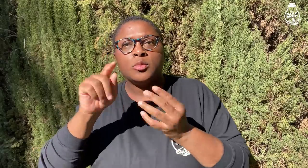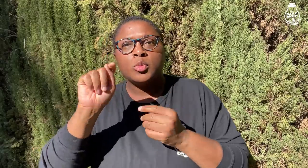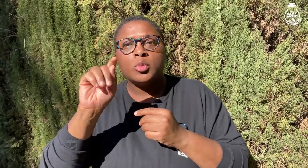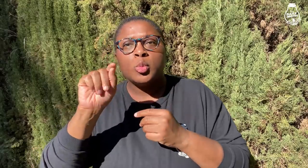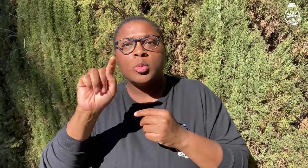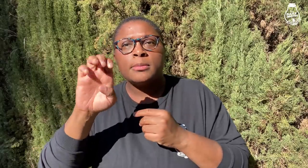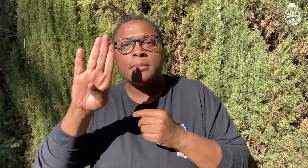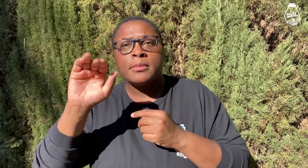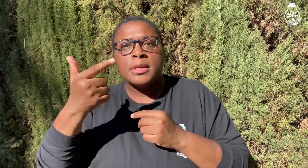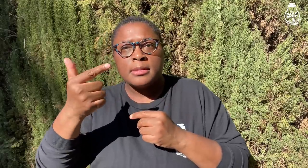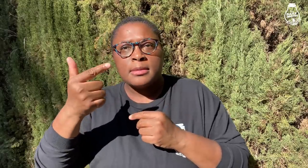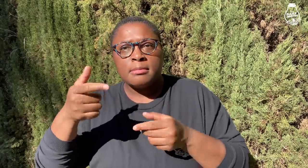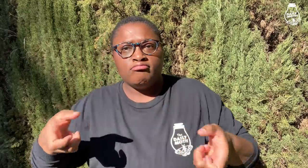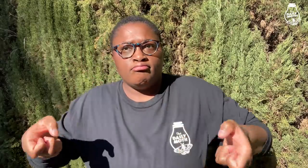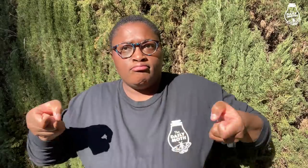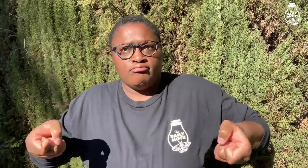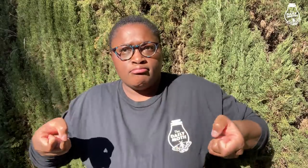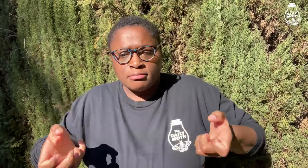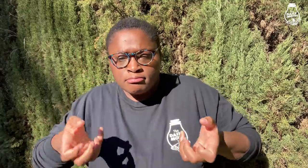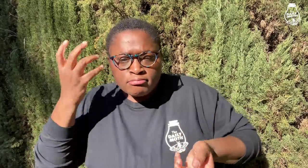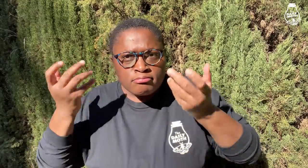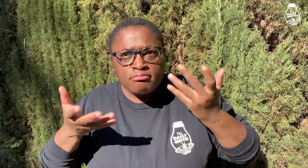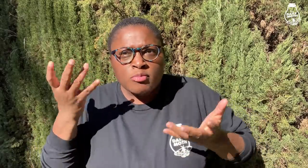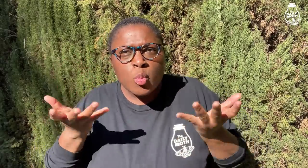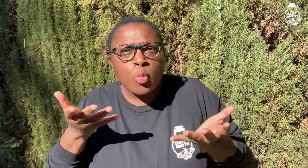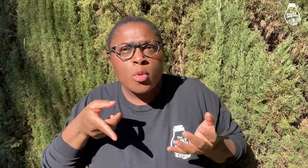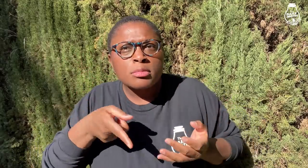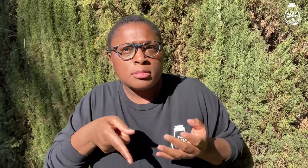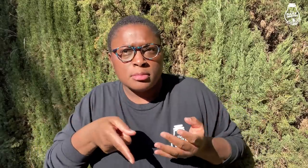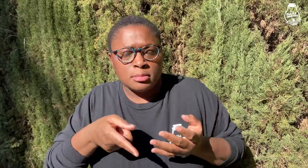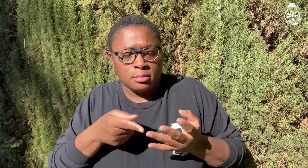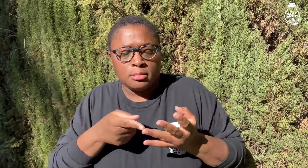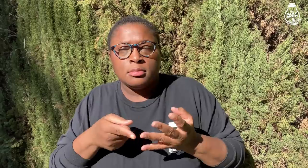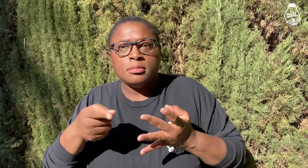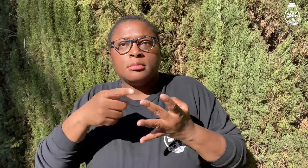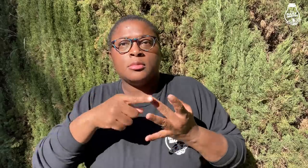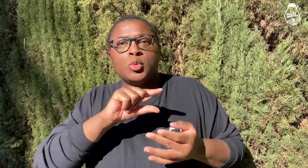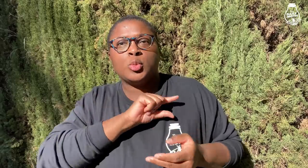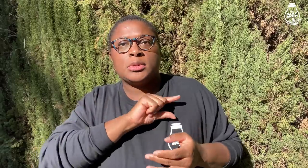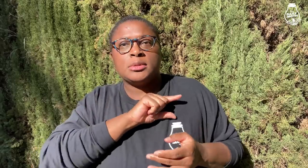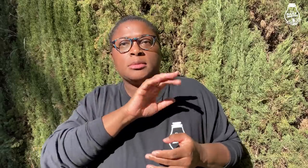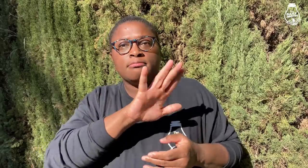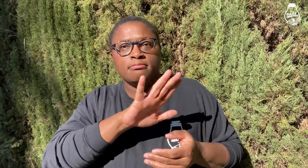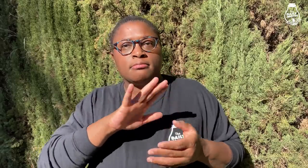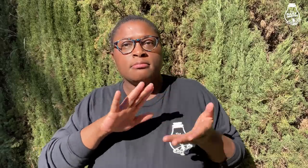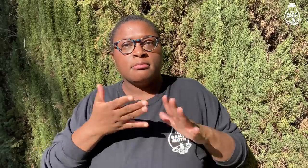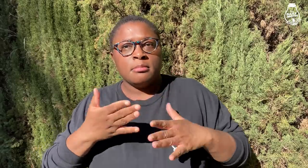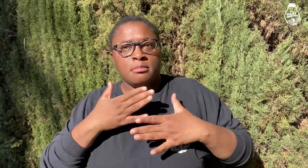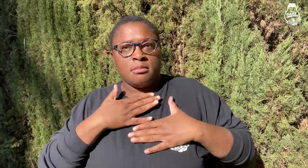a tote bag; things removed during the course of Grant’s